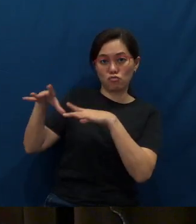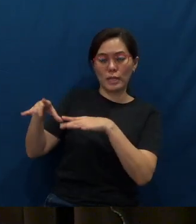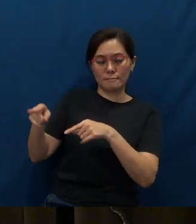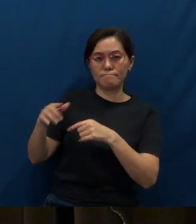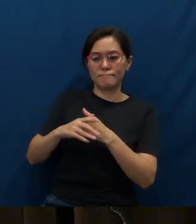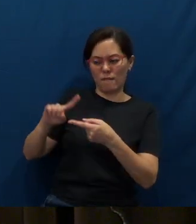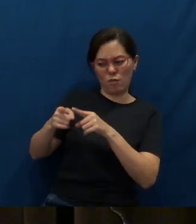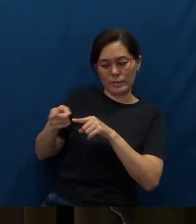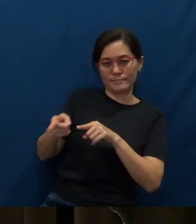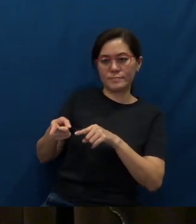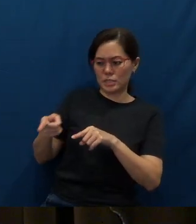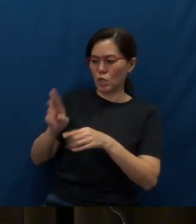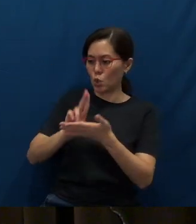He was a university lecturer in Melbourne.